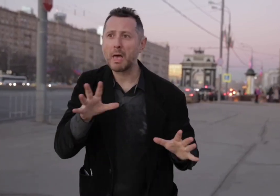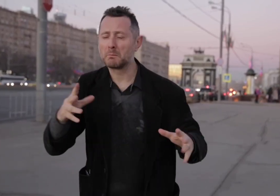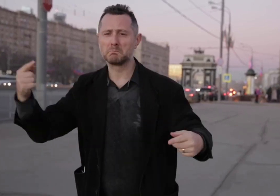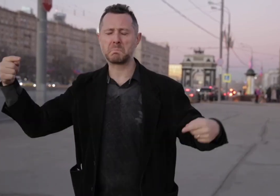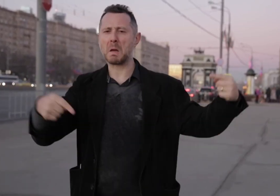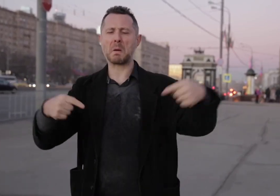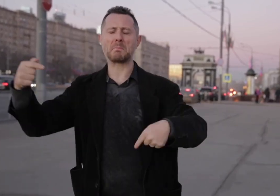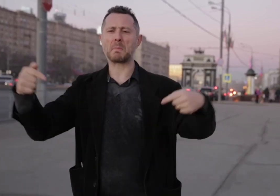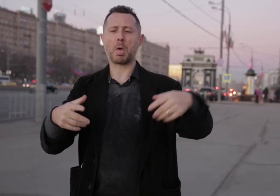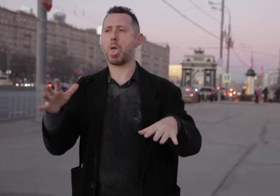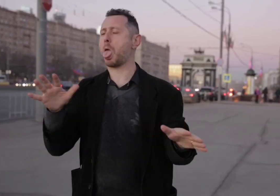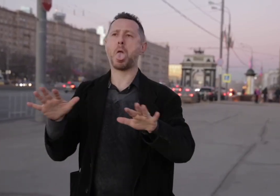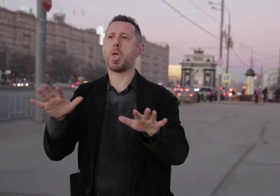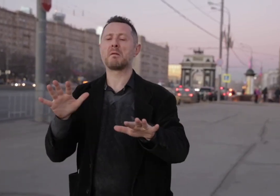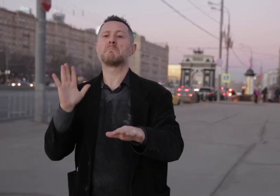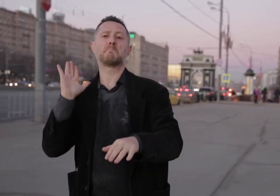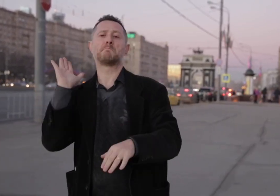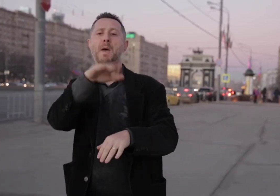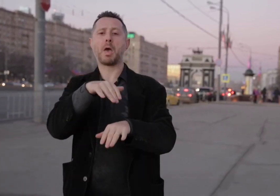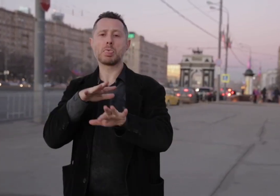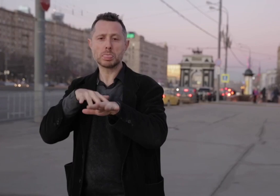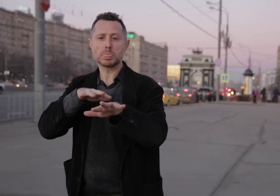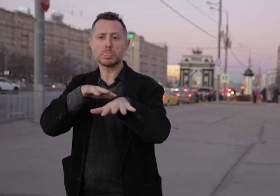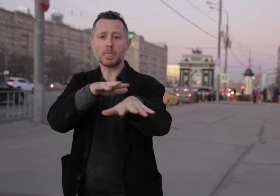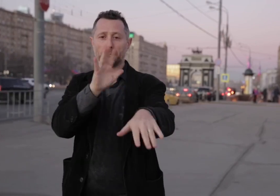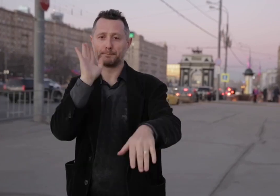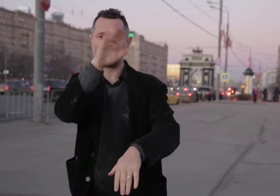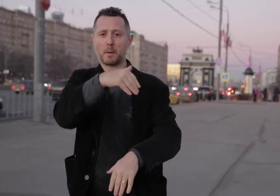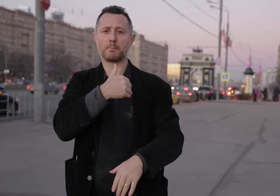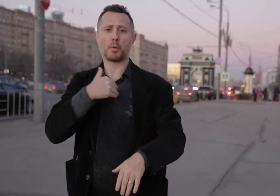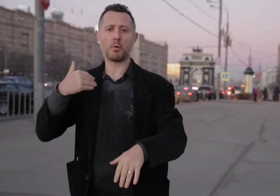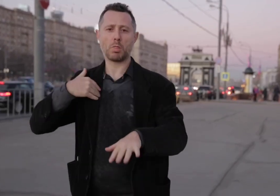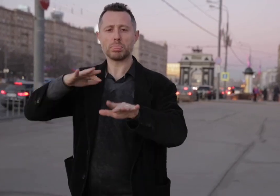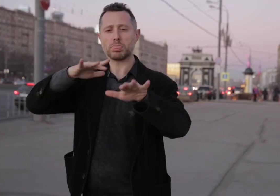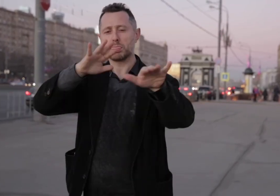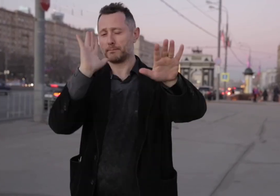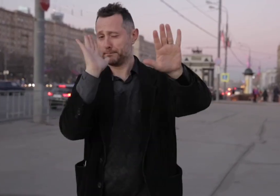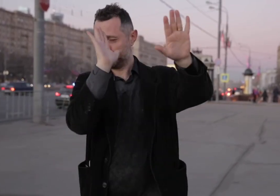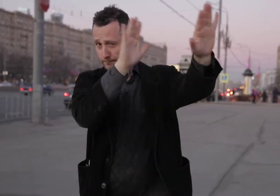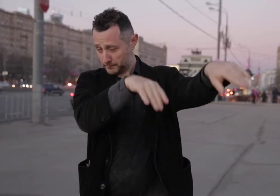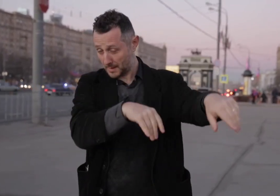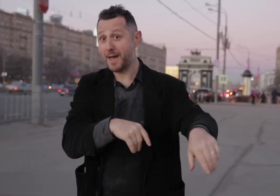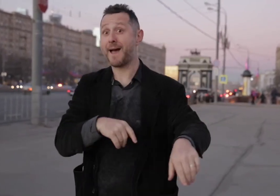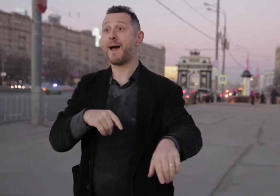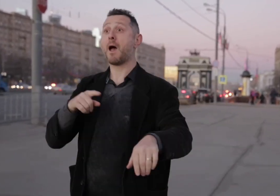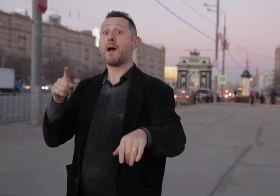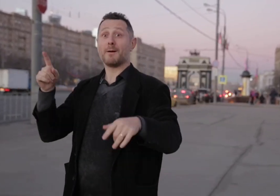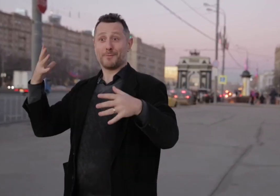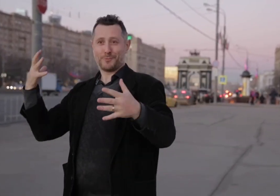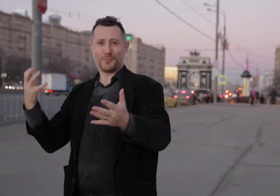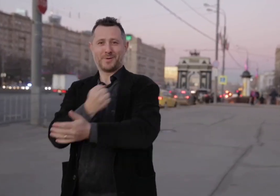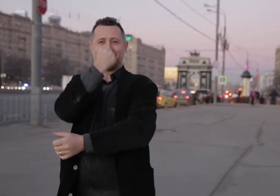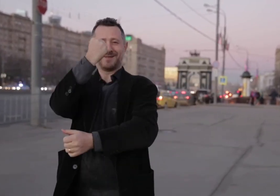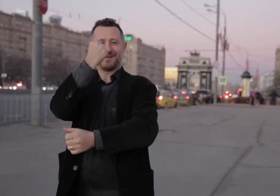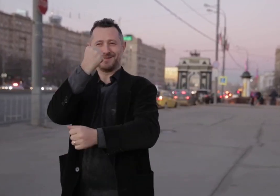The people were in hiding, watching and waiting for soldiers in Napoleon’s army to wander off